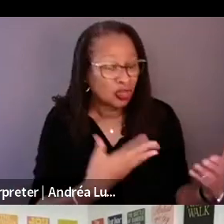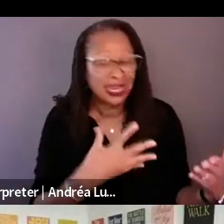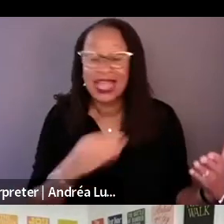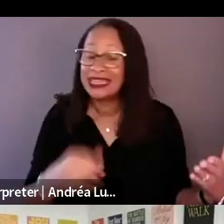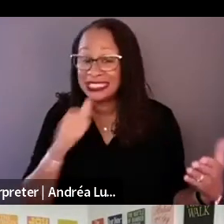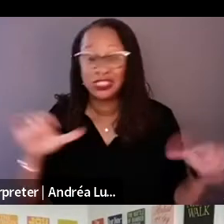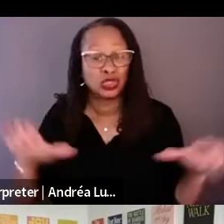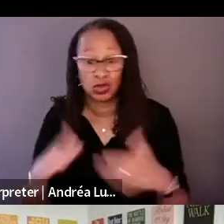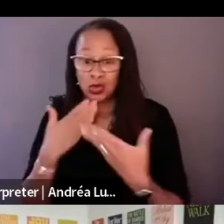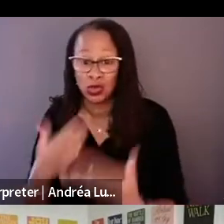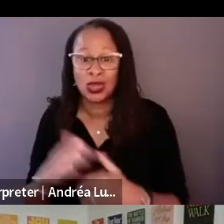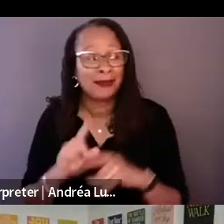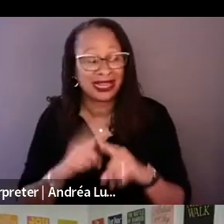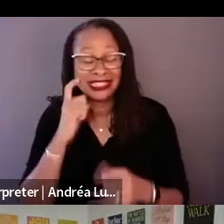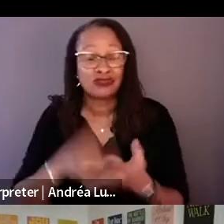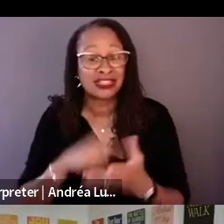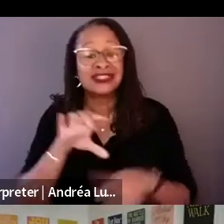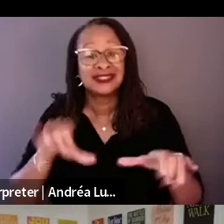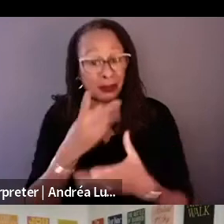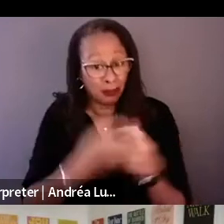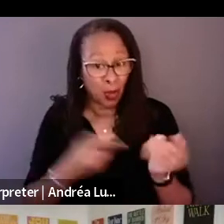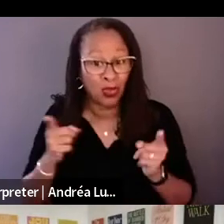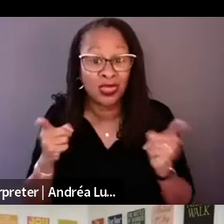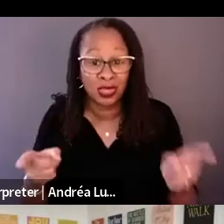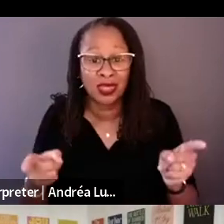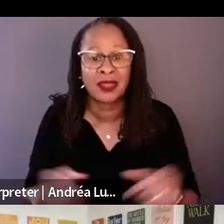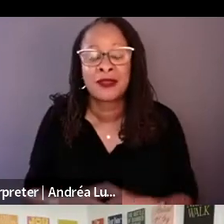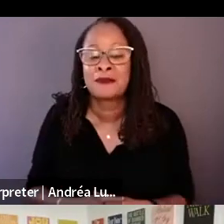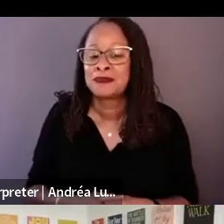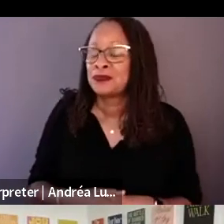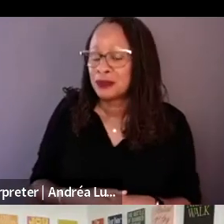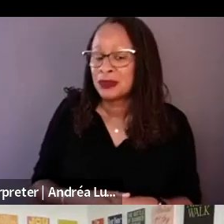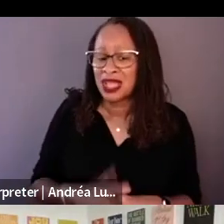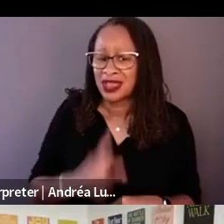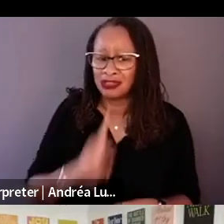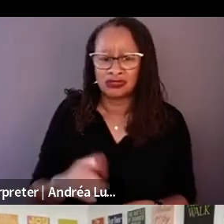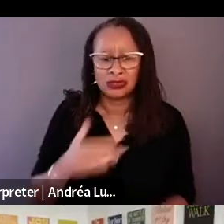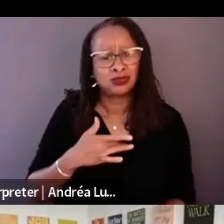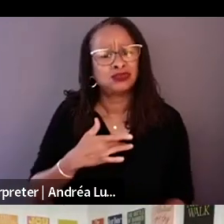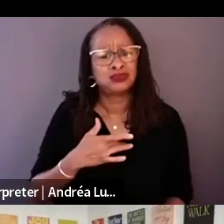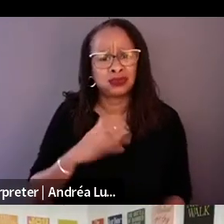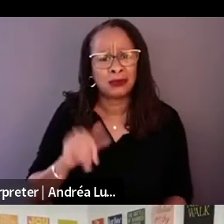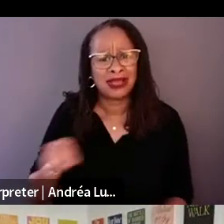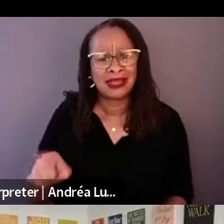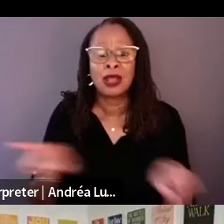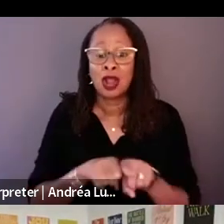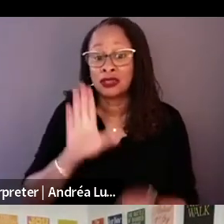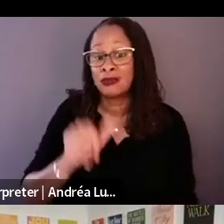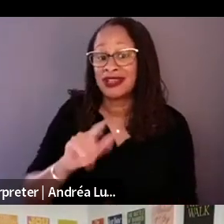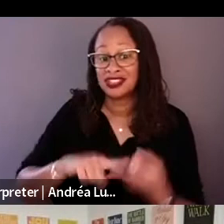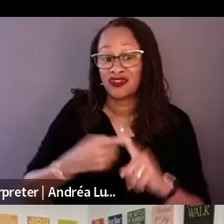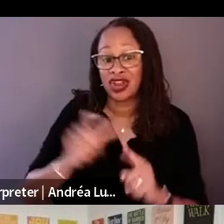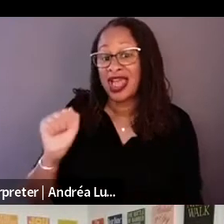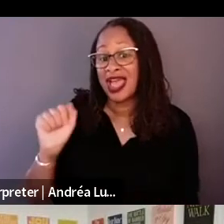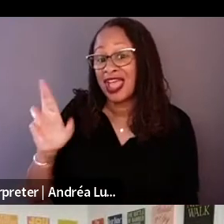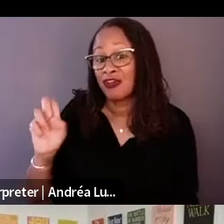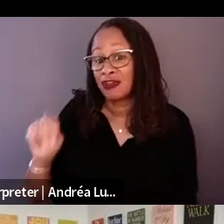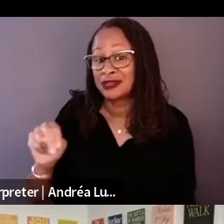He did both. I was moved by him and Aaron that despite what happened with him and Richard, Aaron